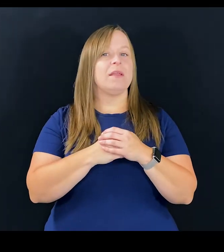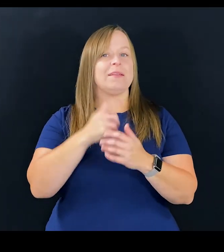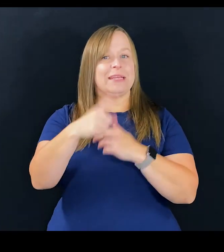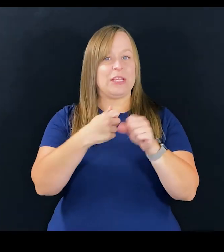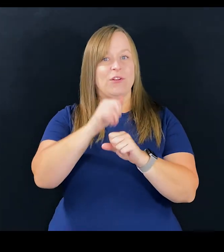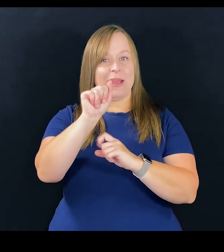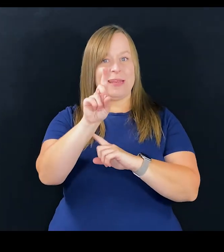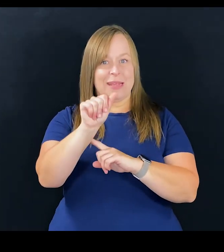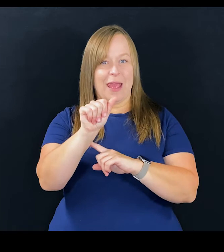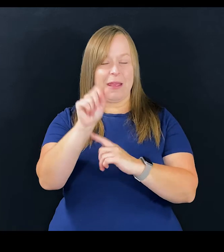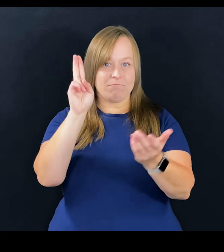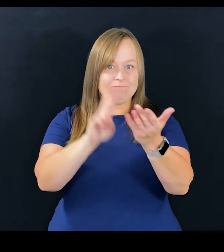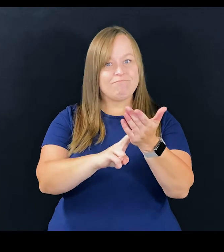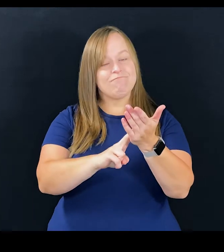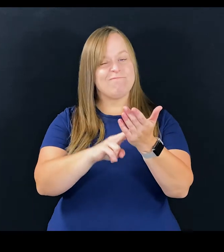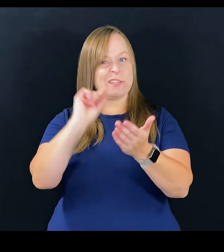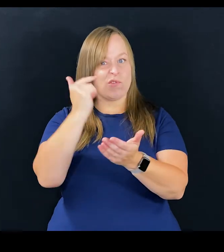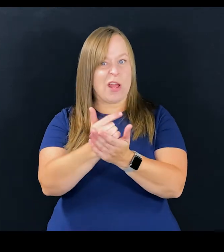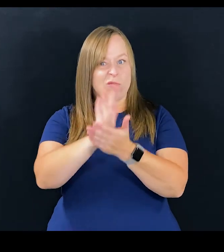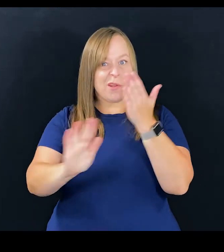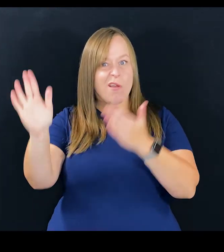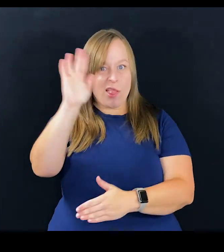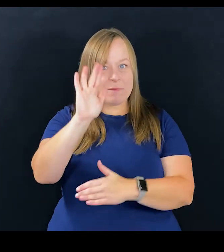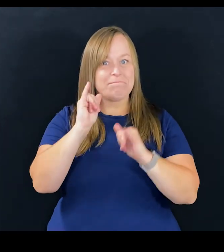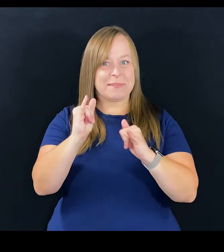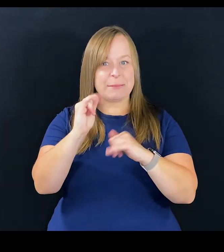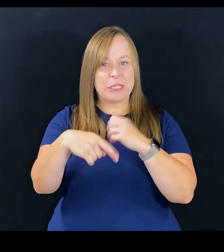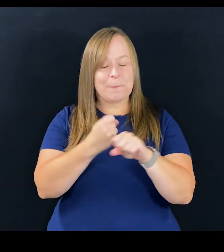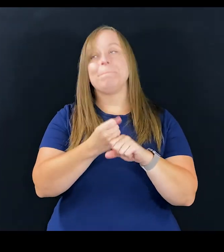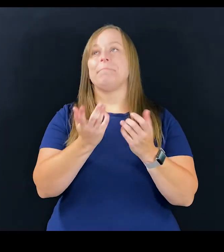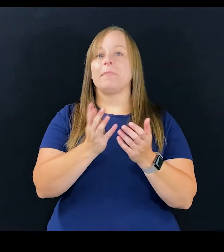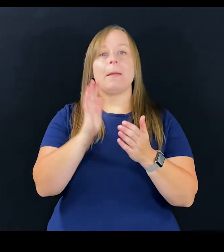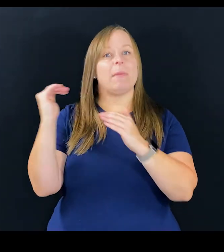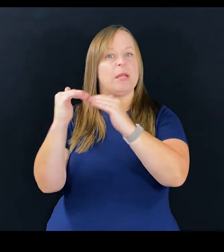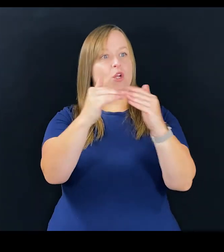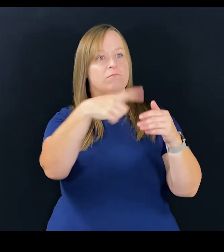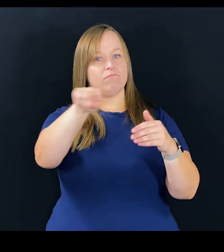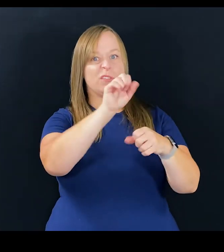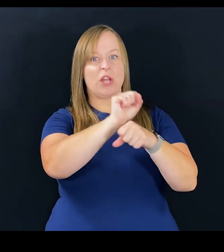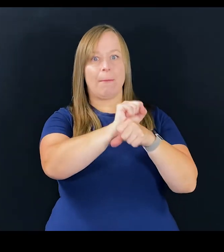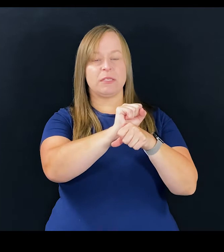the year that the ADA was signed, was the year I graduated college and my peers all got jobs.